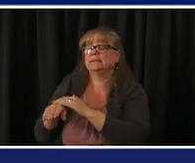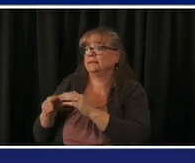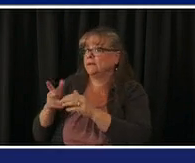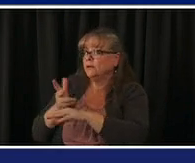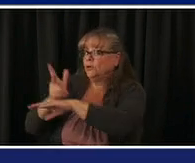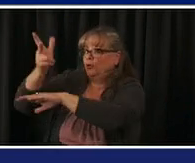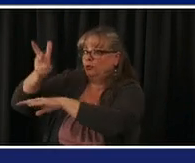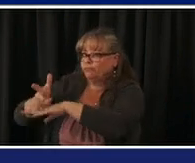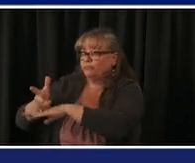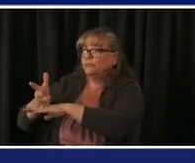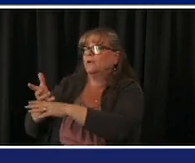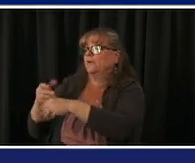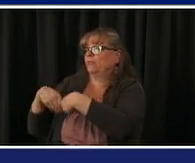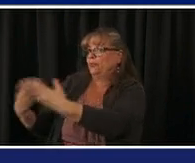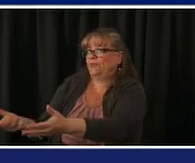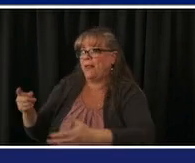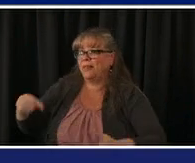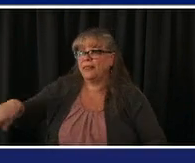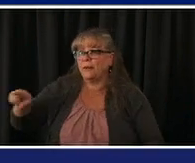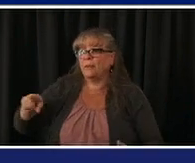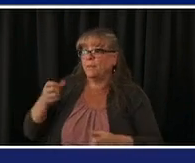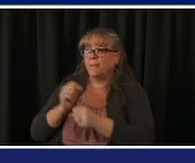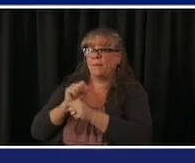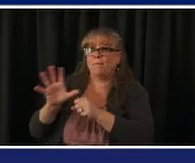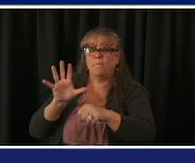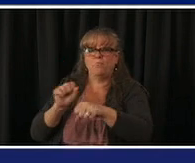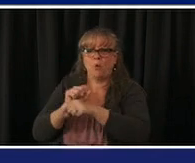to be starting in the next week or so and we'll be publishing their schedule i think they're going to